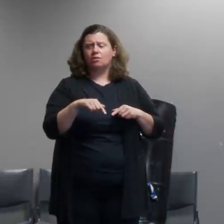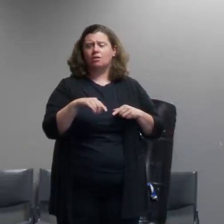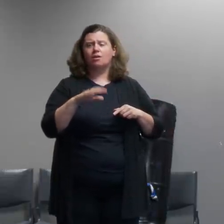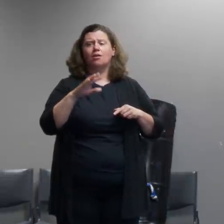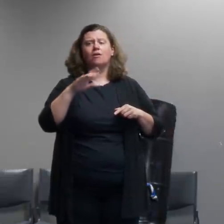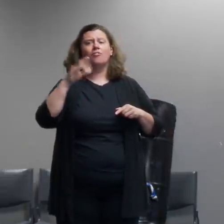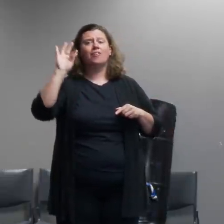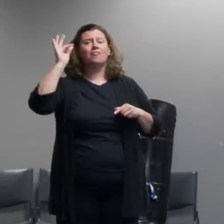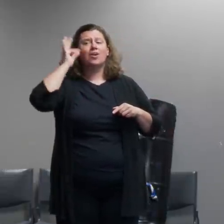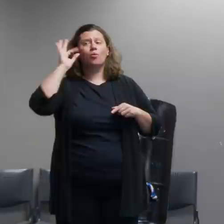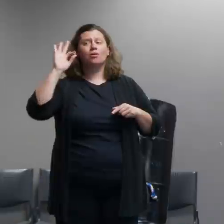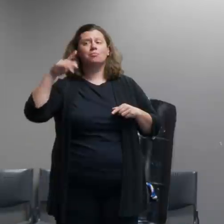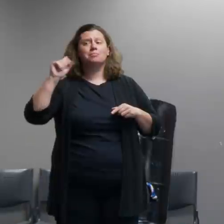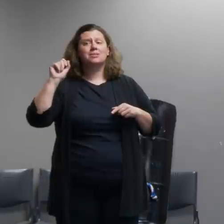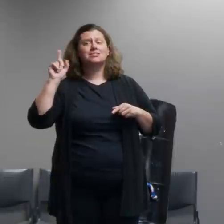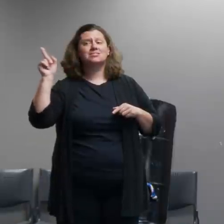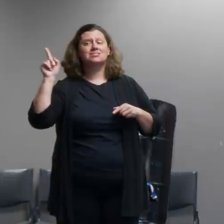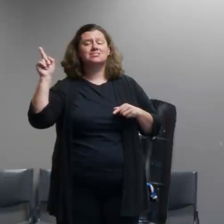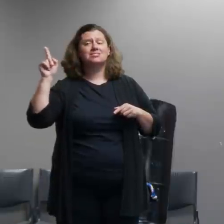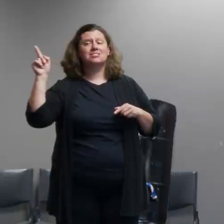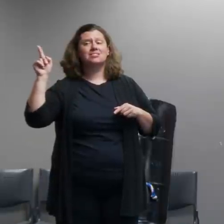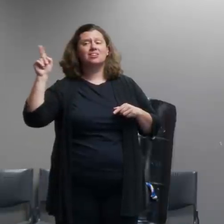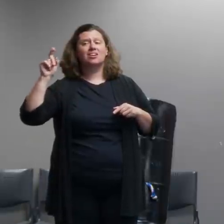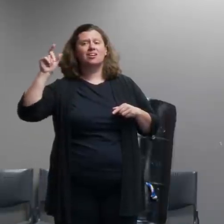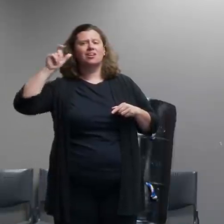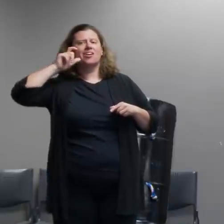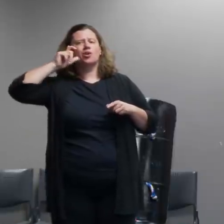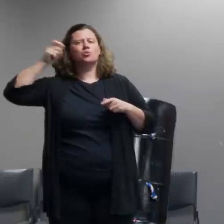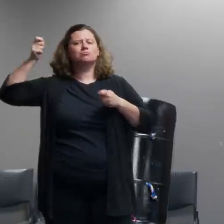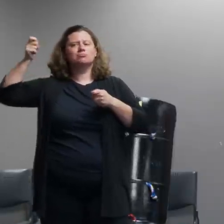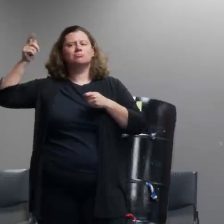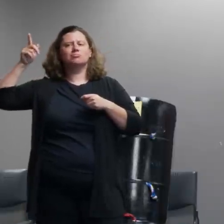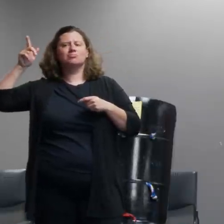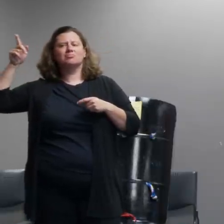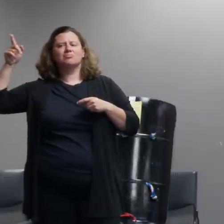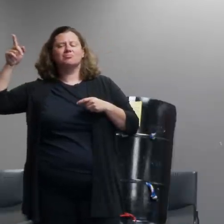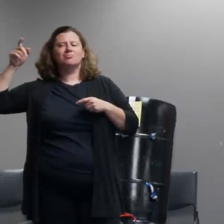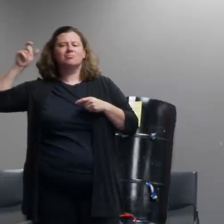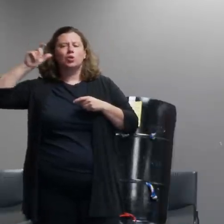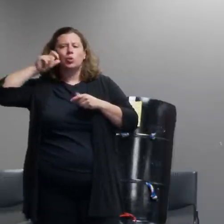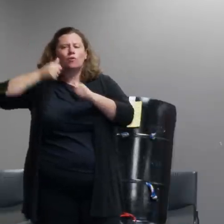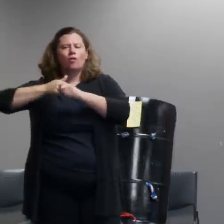officers are each governed by their own separate set of of directives and rules